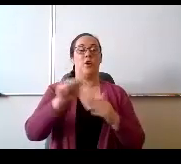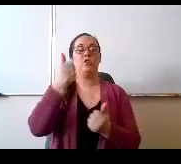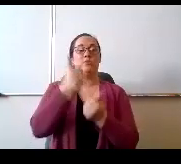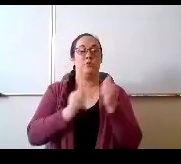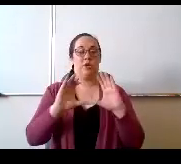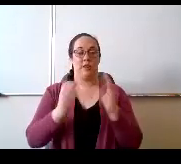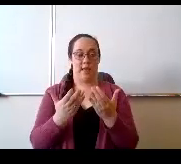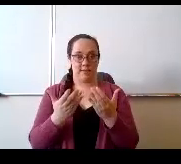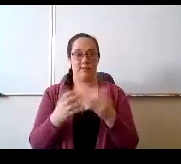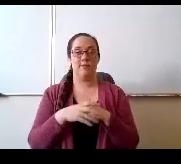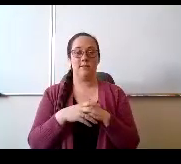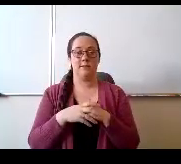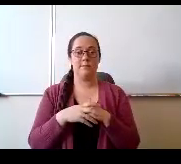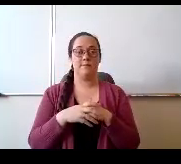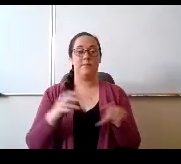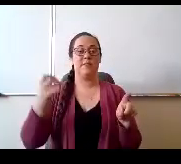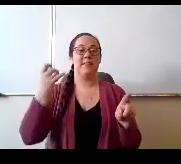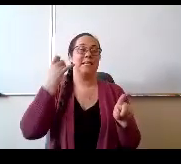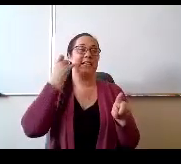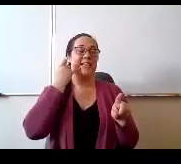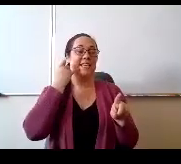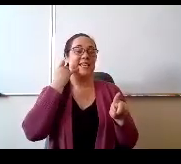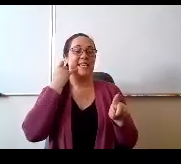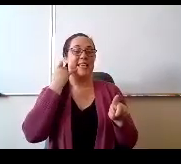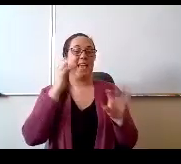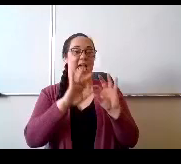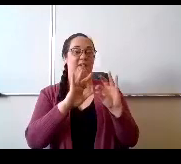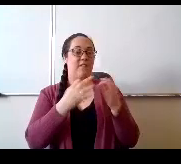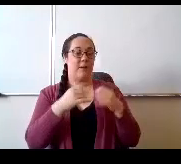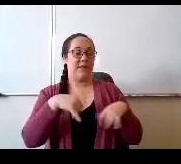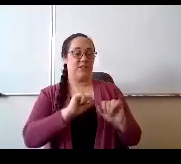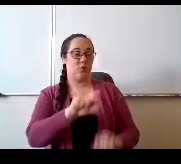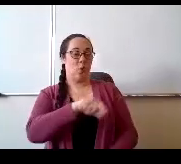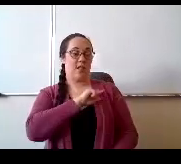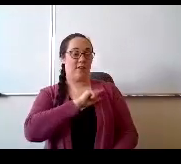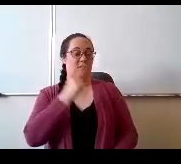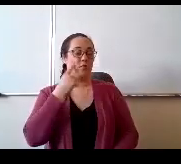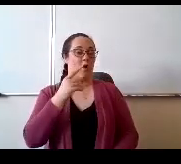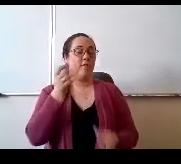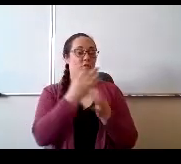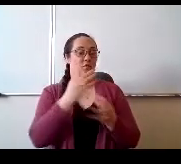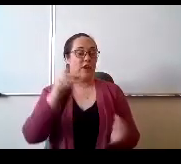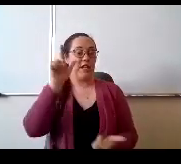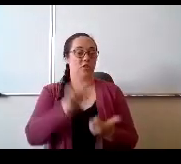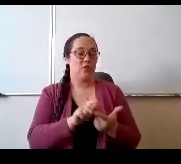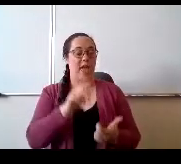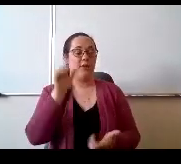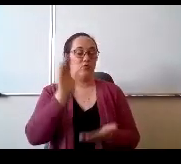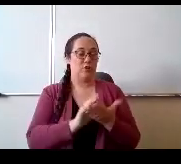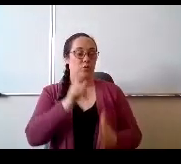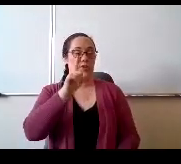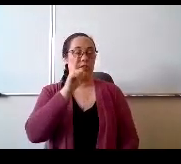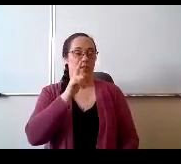And if a family is still qualifies for free, reduce that rate would also be reduced accordingly.